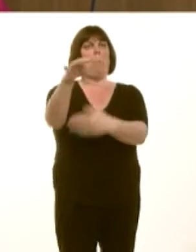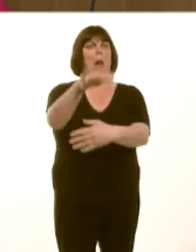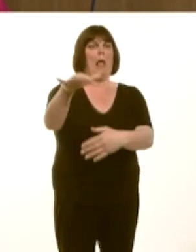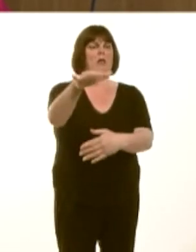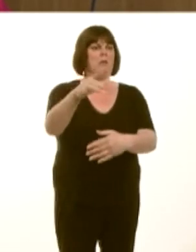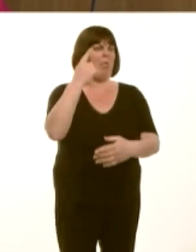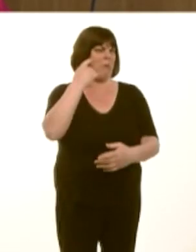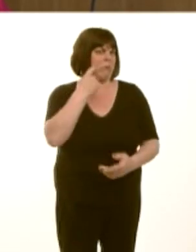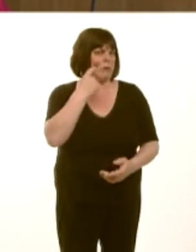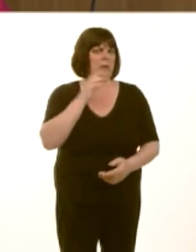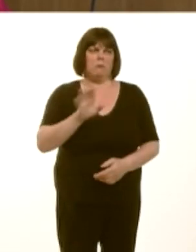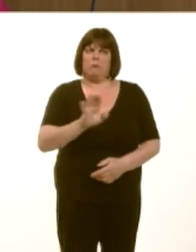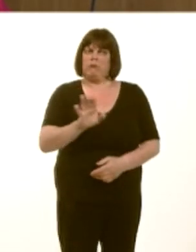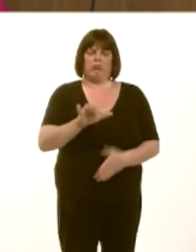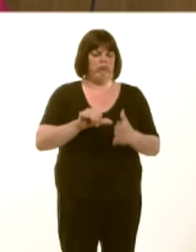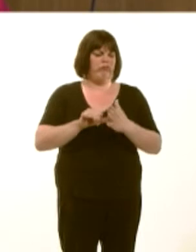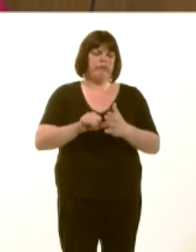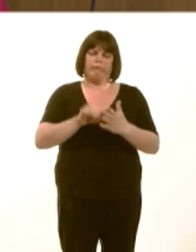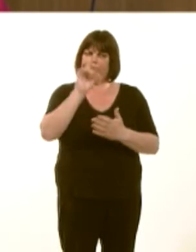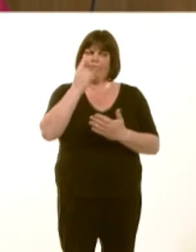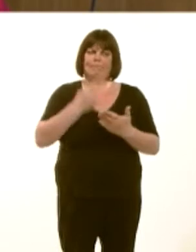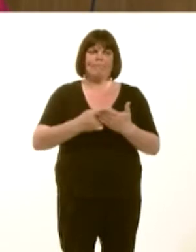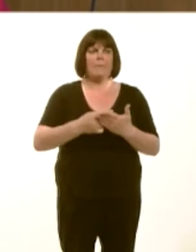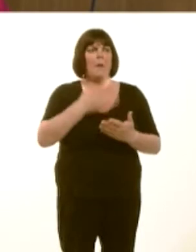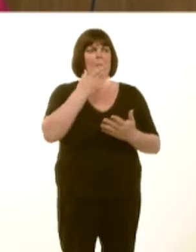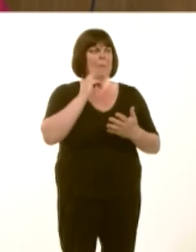It absolutely crucial that, where people are in difficulty, they receive the help that